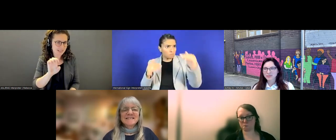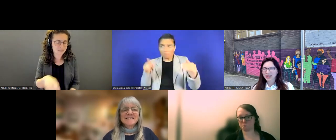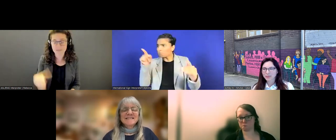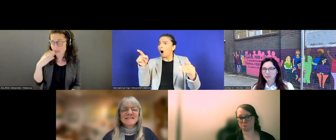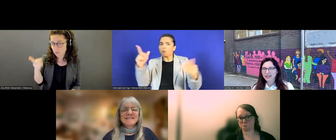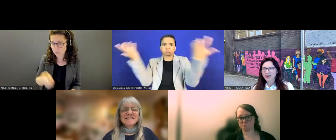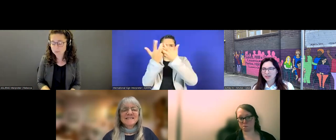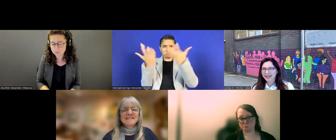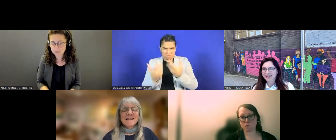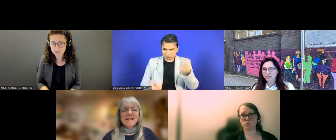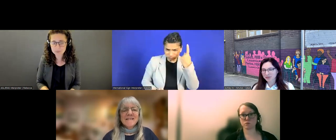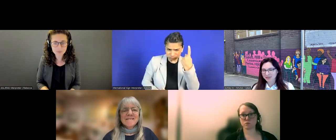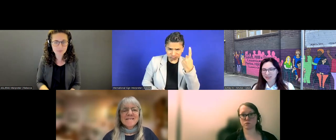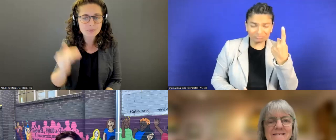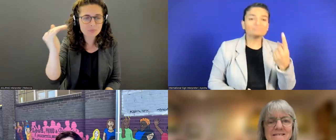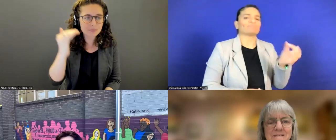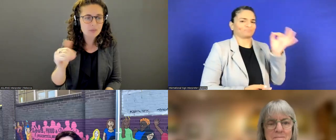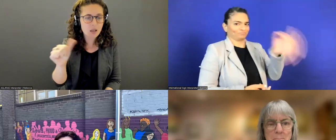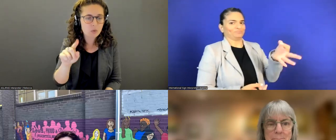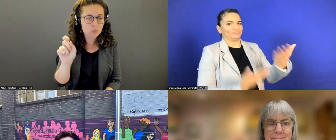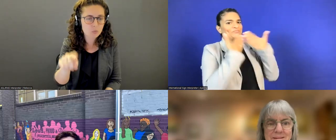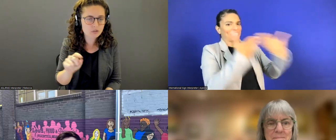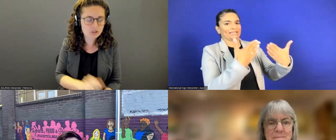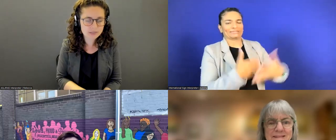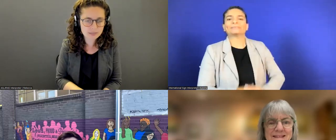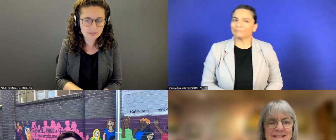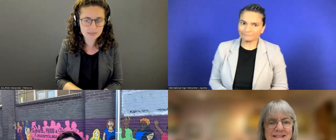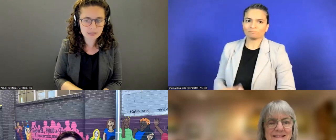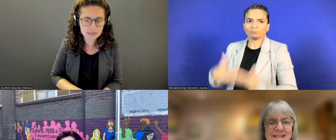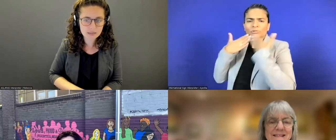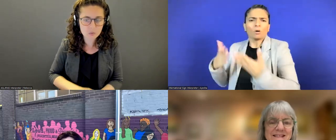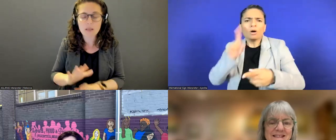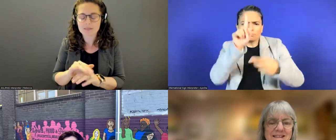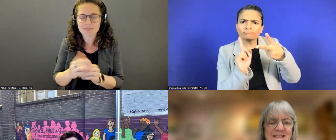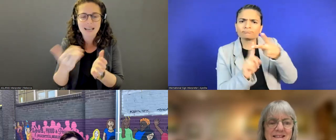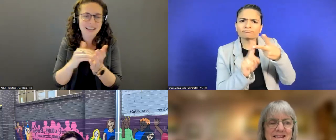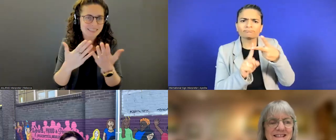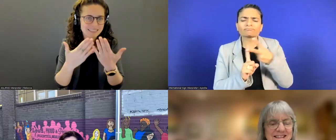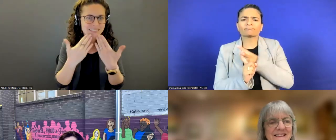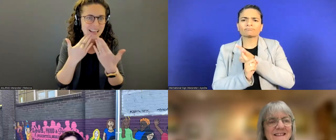Ashley Holben: We also have first of all, I want to say one more time. Thank you to all of our presenters.